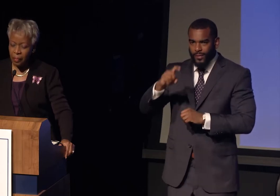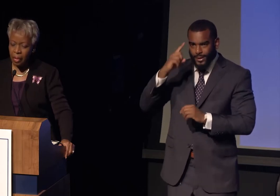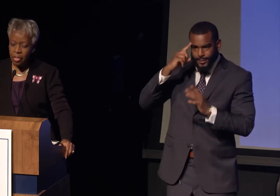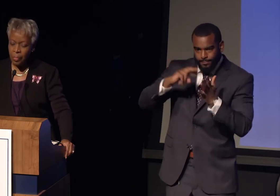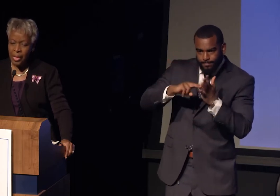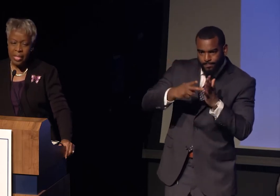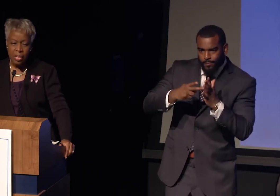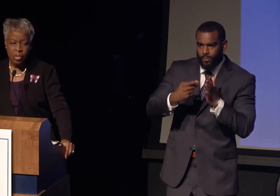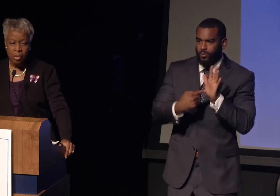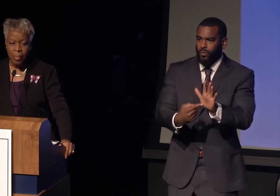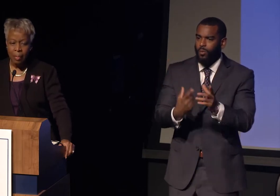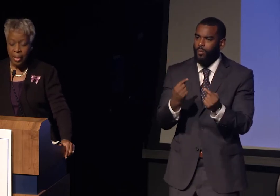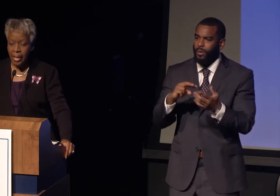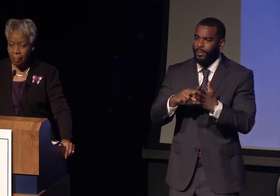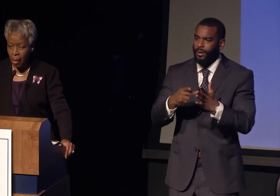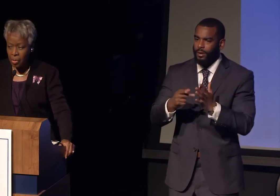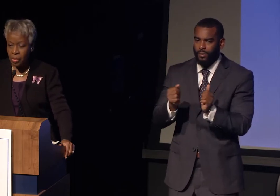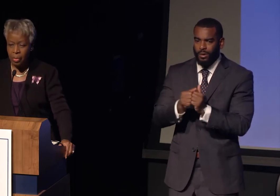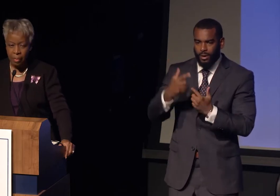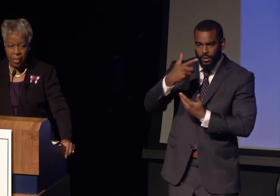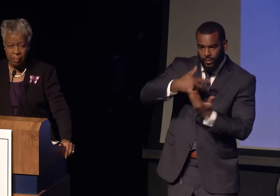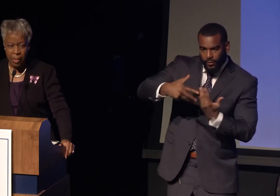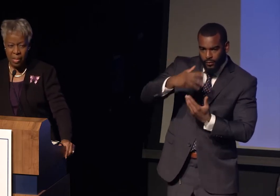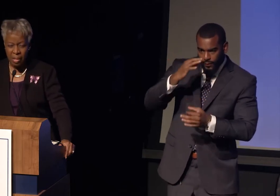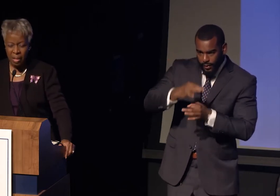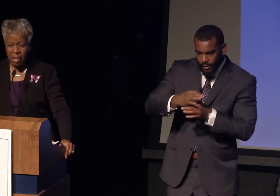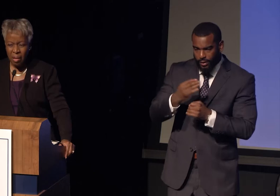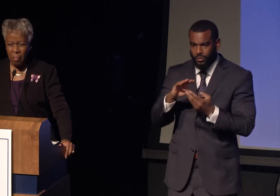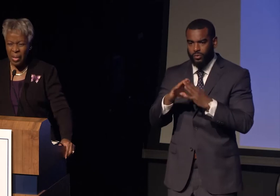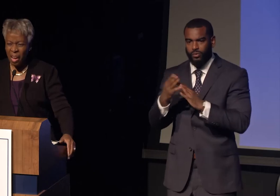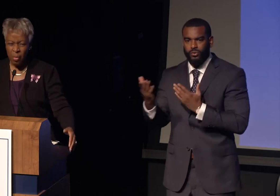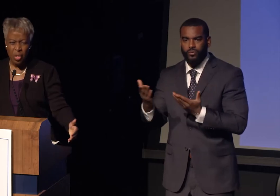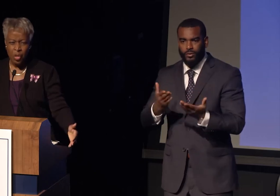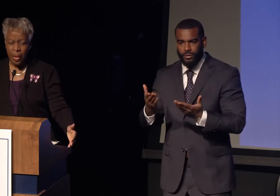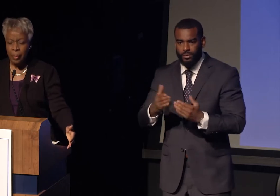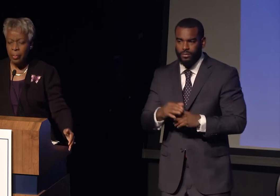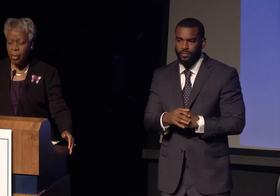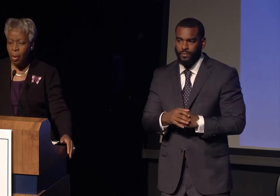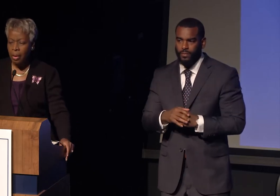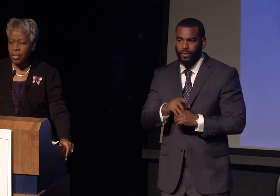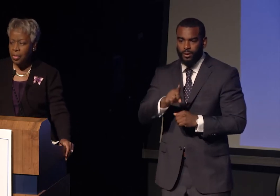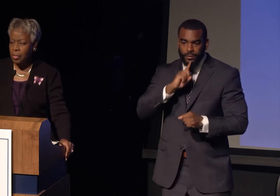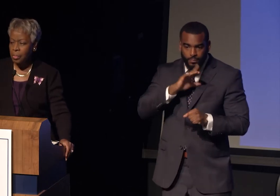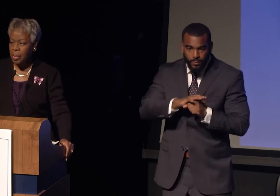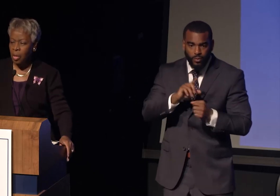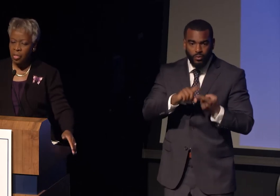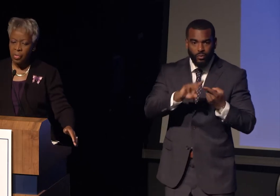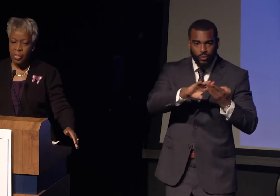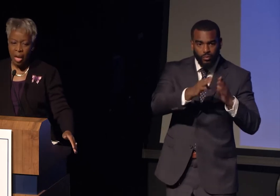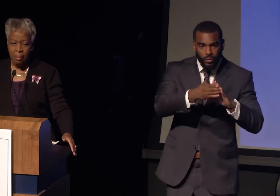To be intentional about making personal commitments, beyond what you may be required to do because of your job title